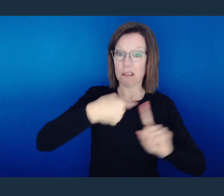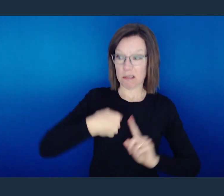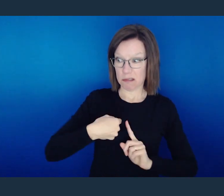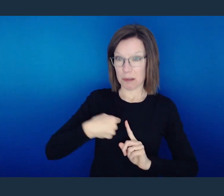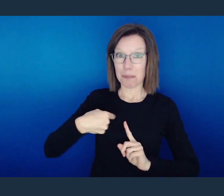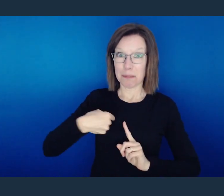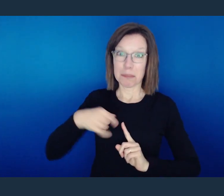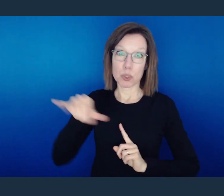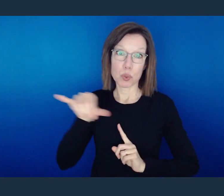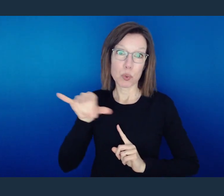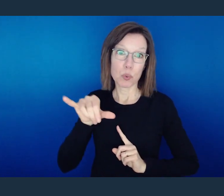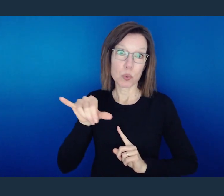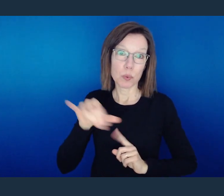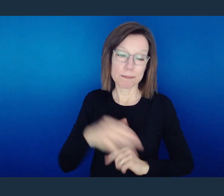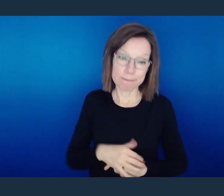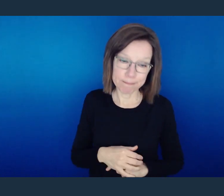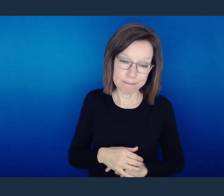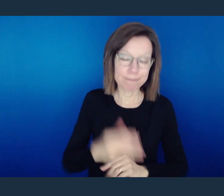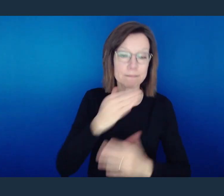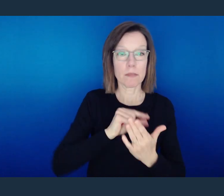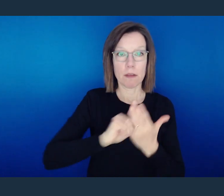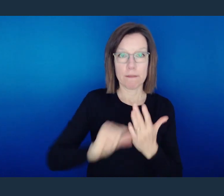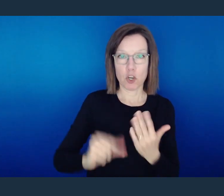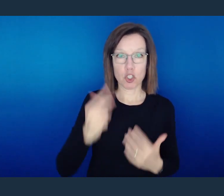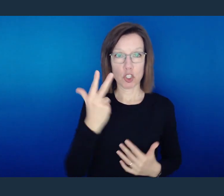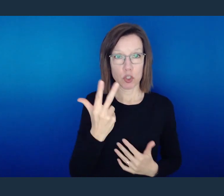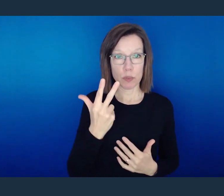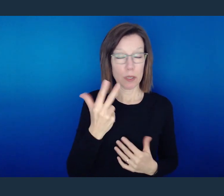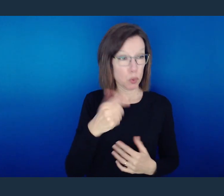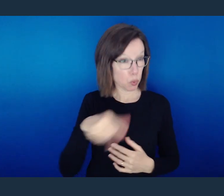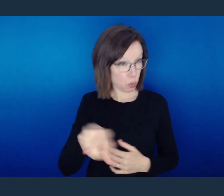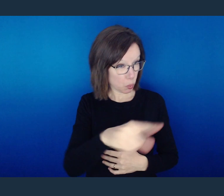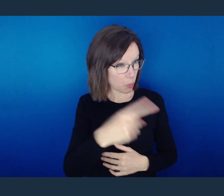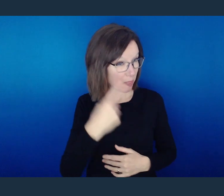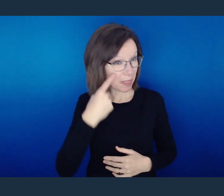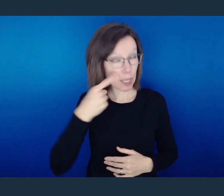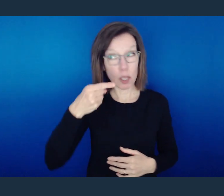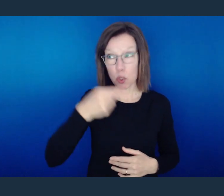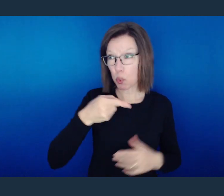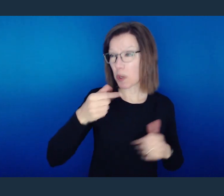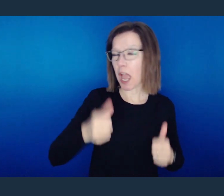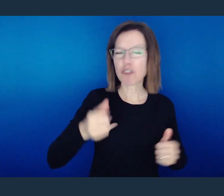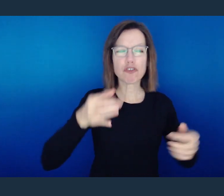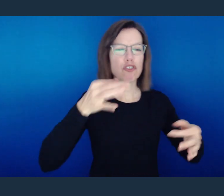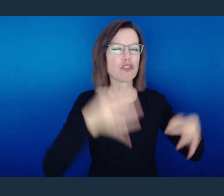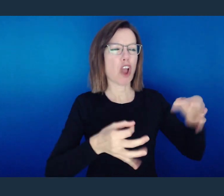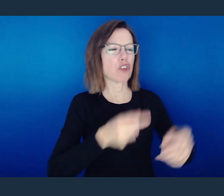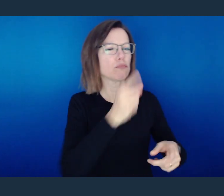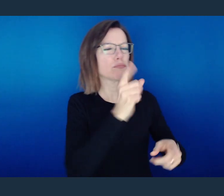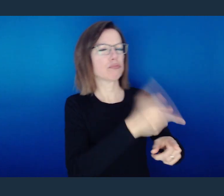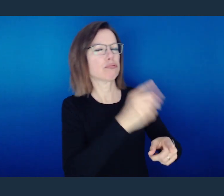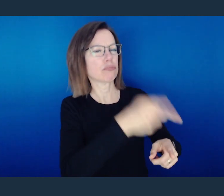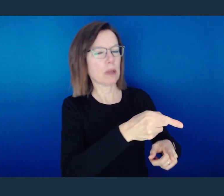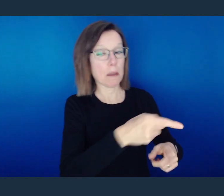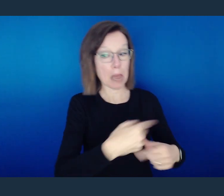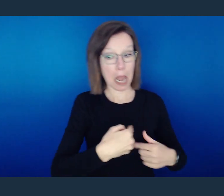rightly fall on you! In verse 3, it says, "Do you suppose, O man -- you who judge those who practice such things